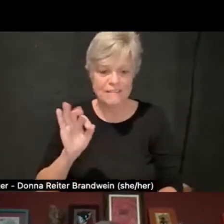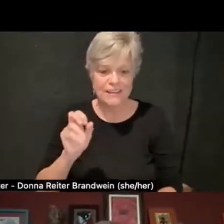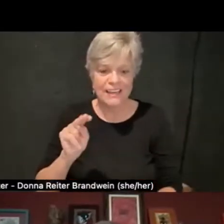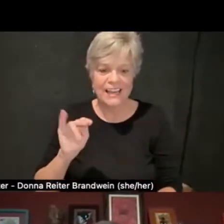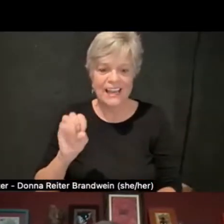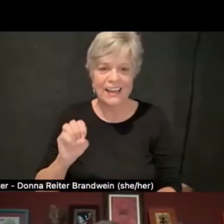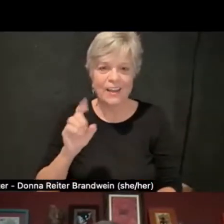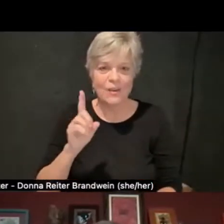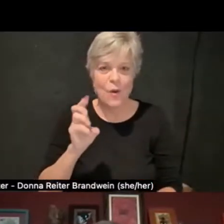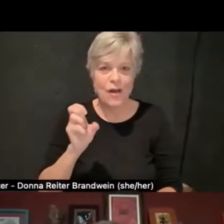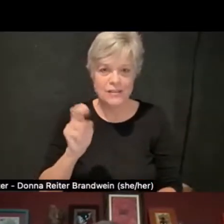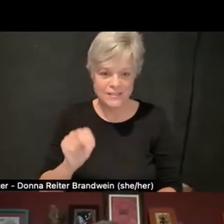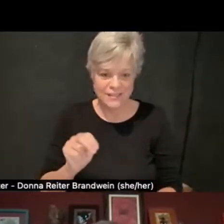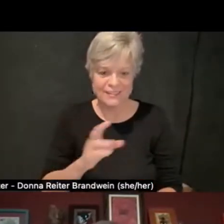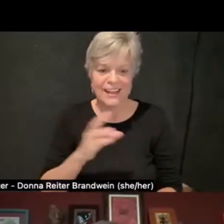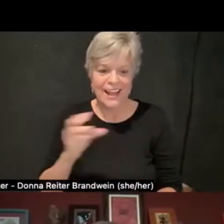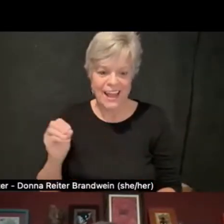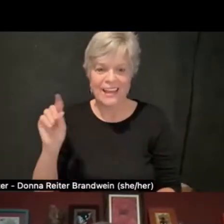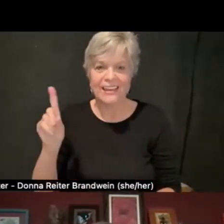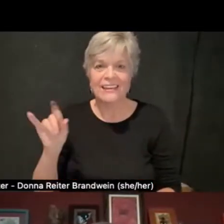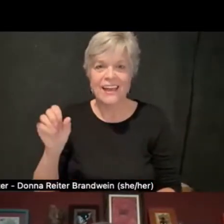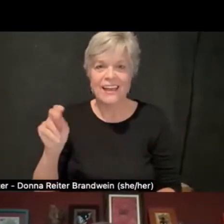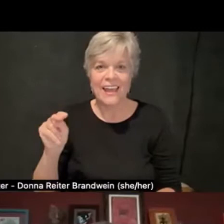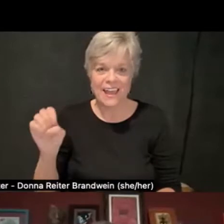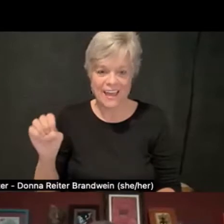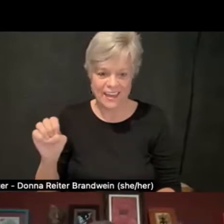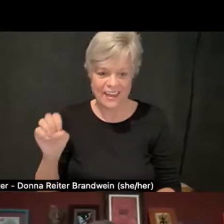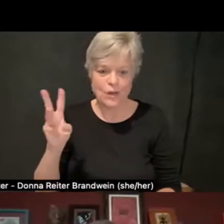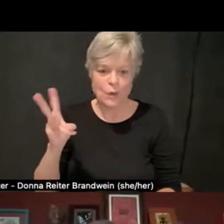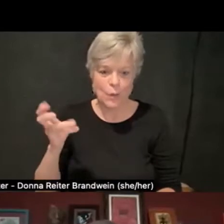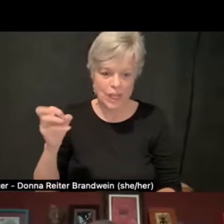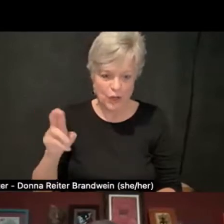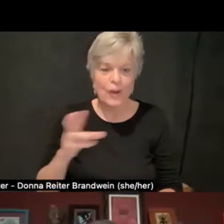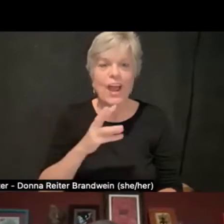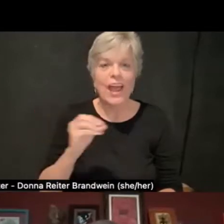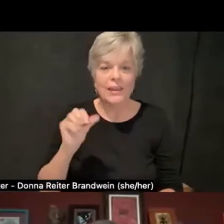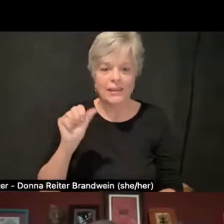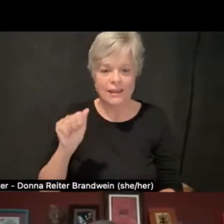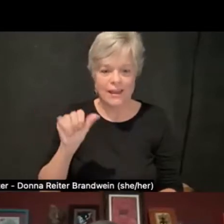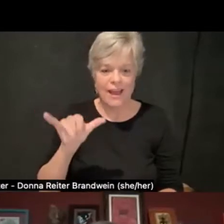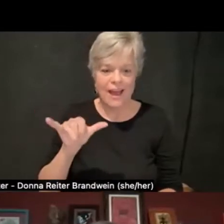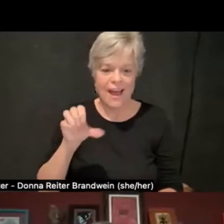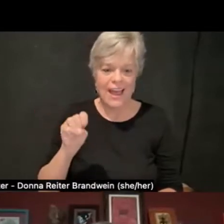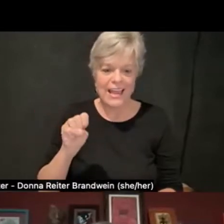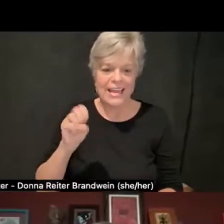and Aysha Razzaque, so it's a really great group. So without further ado,